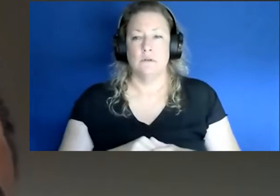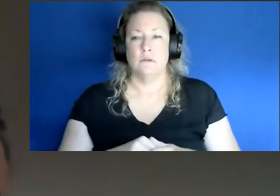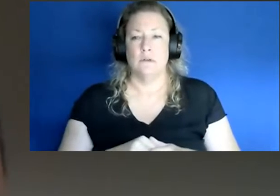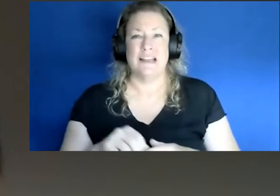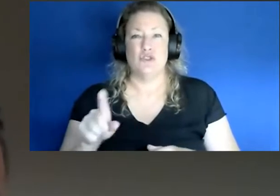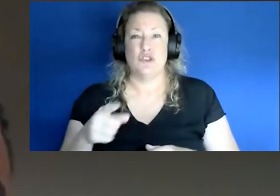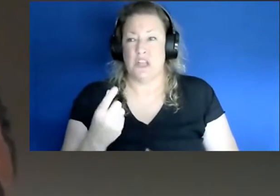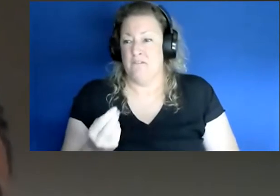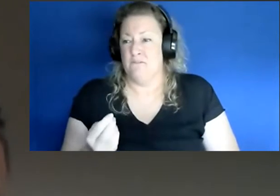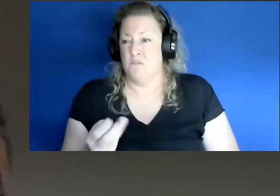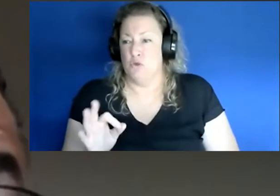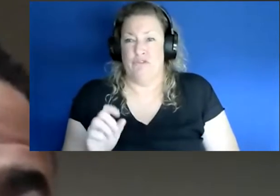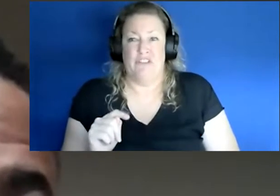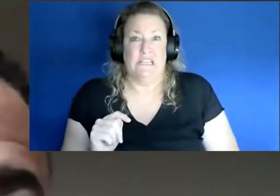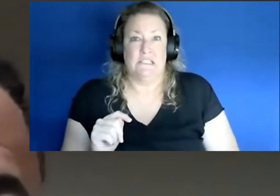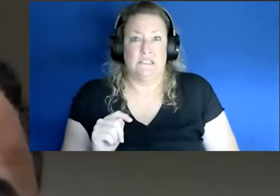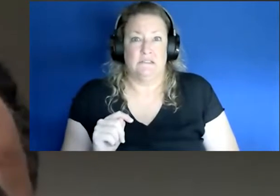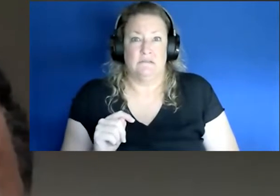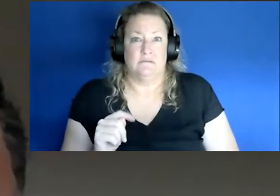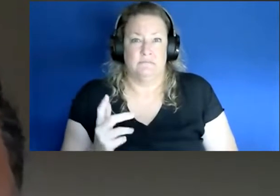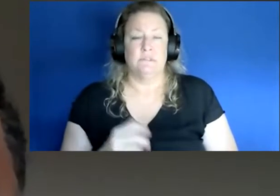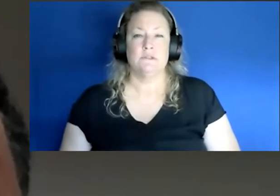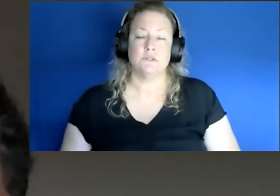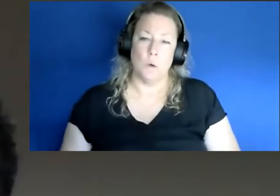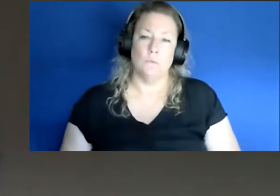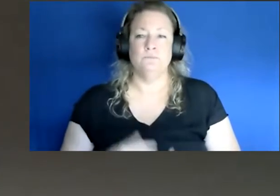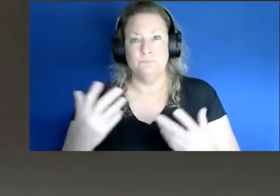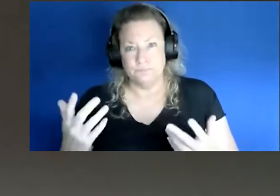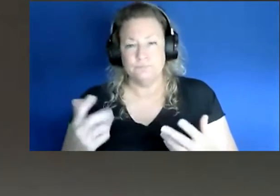feet you don't have to be roughly six feet away. So because of all these reasons is one of the